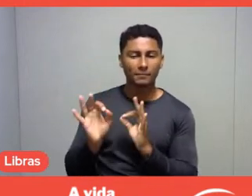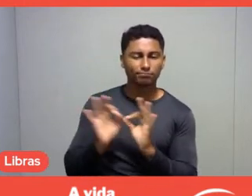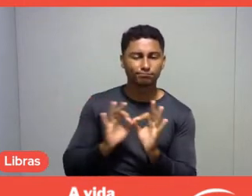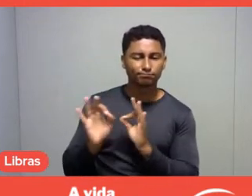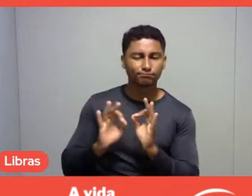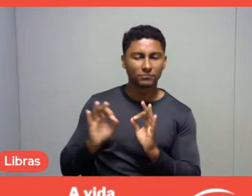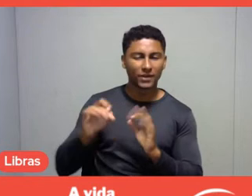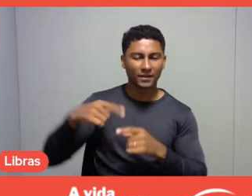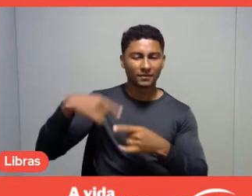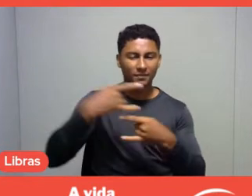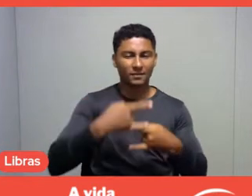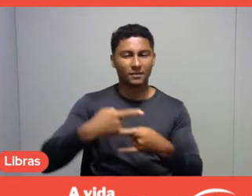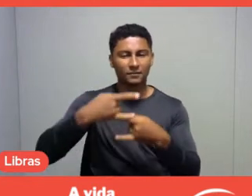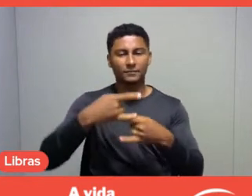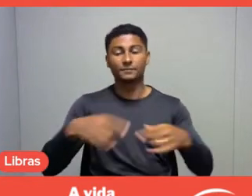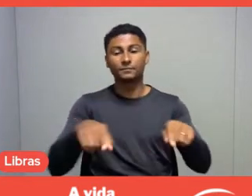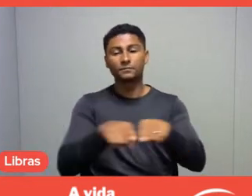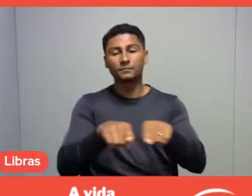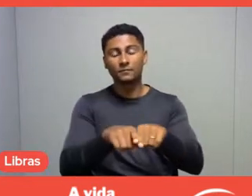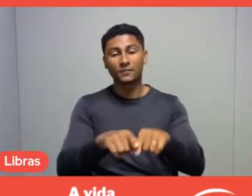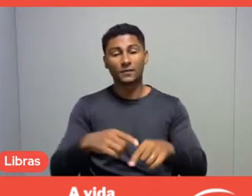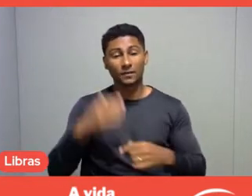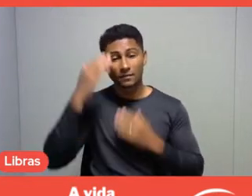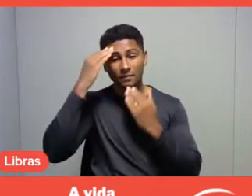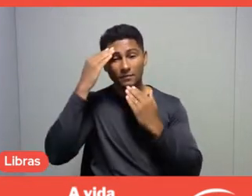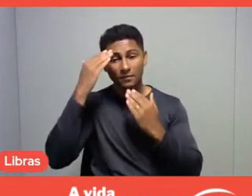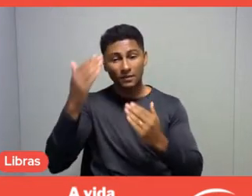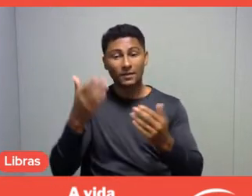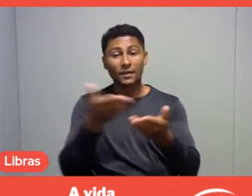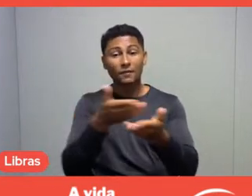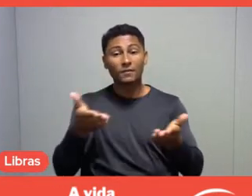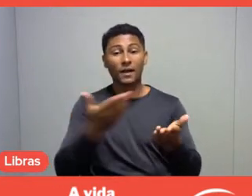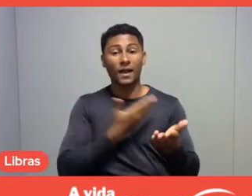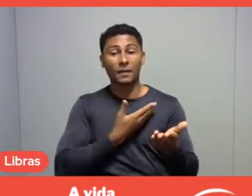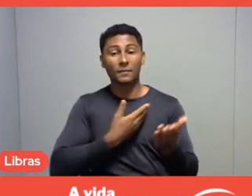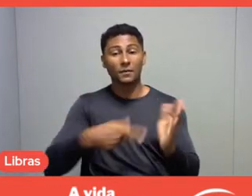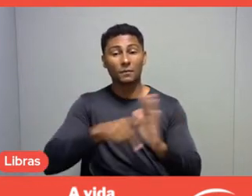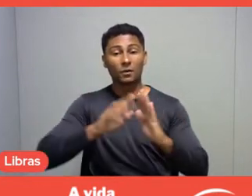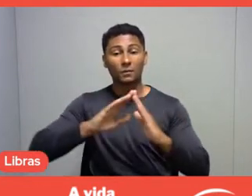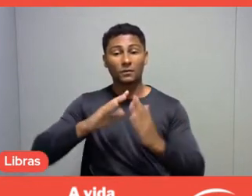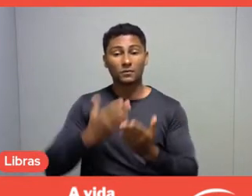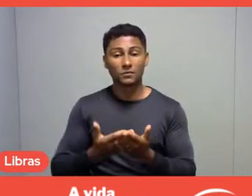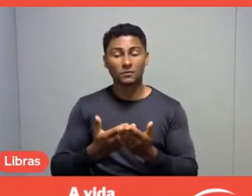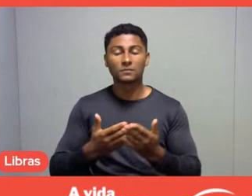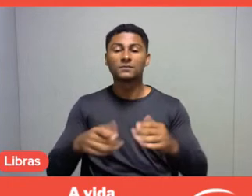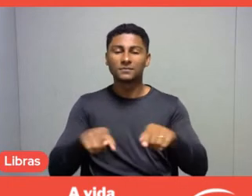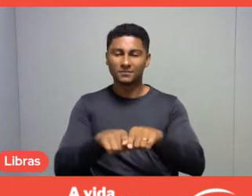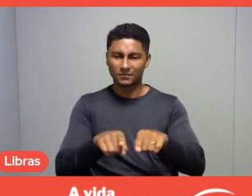I would like to thank my schoolmates, our colleagues here in the ND,